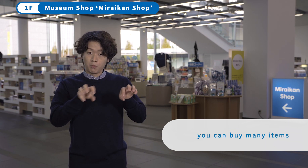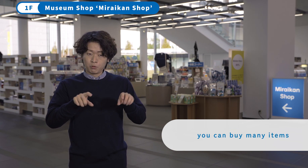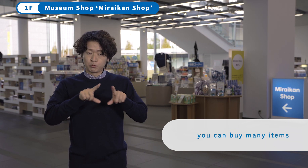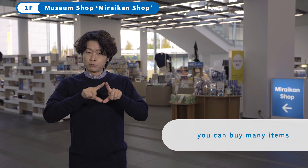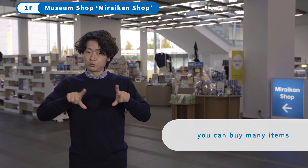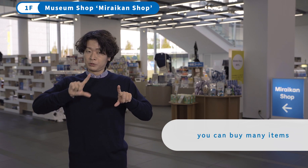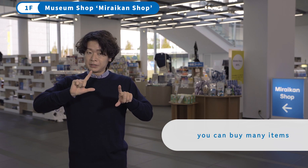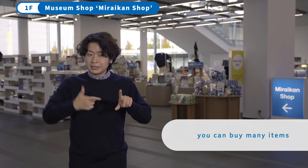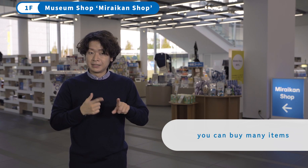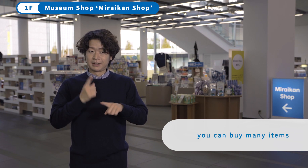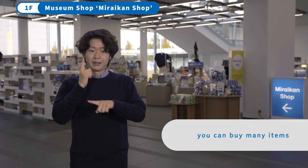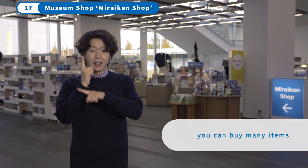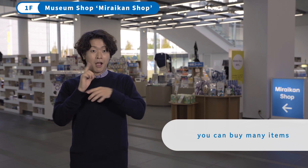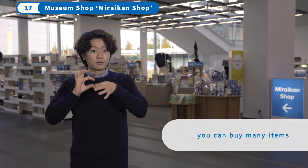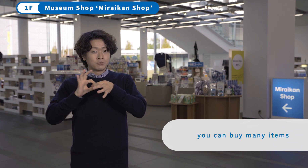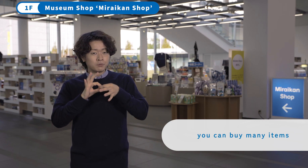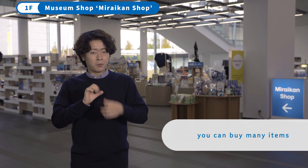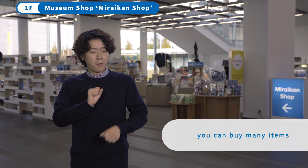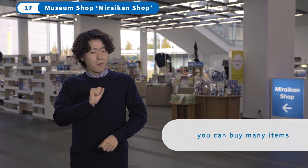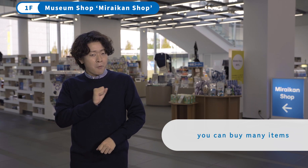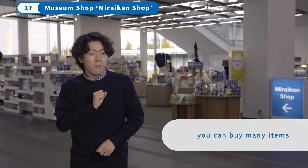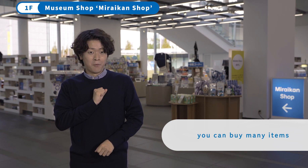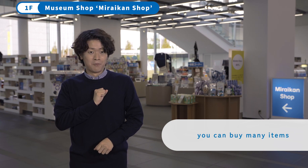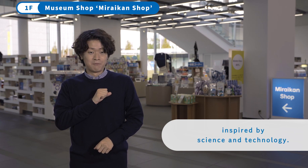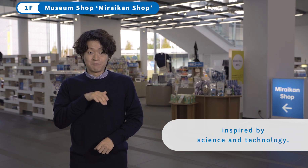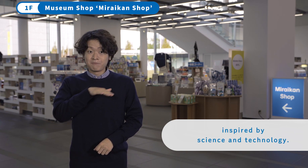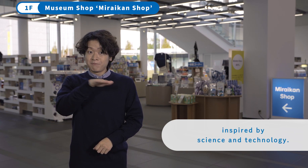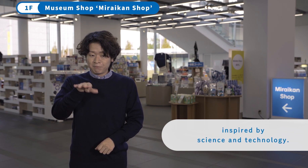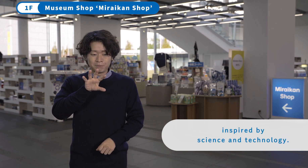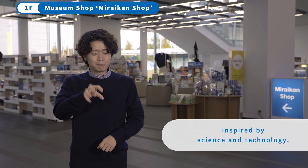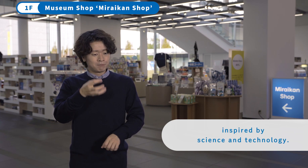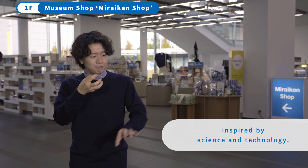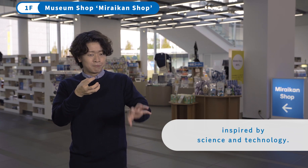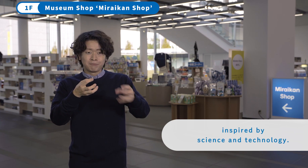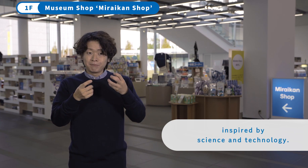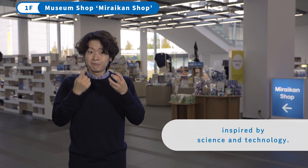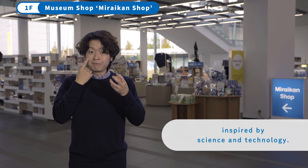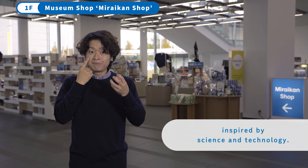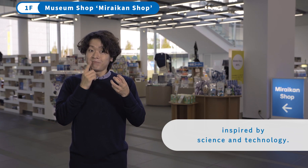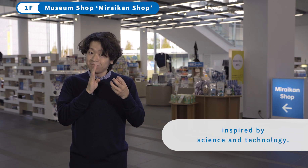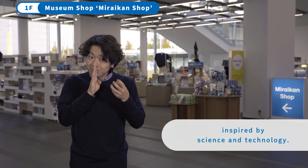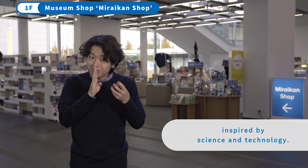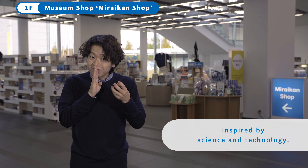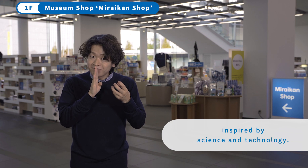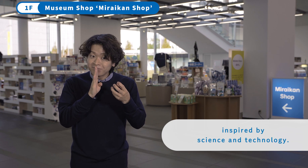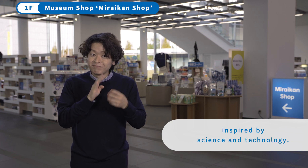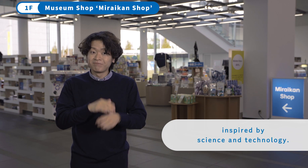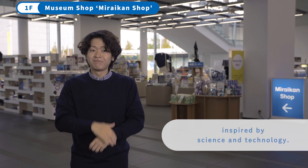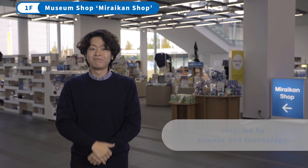you can buy many items inspired by science and technology.